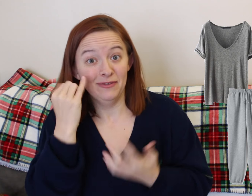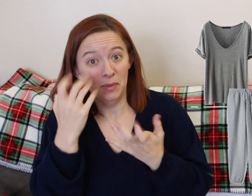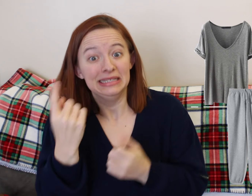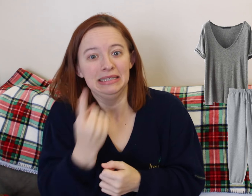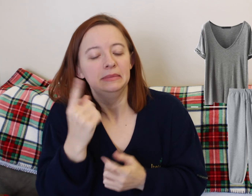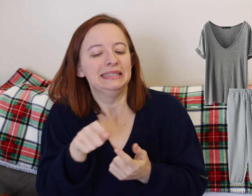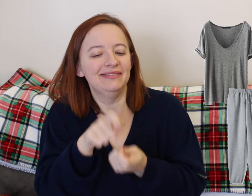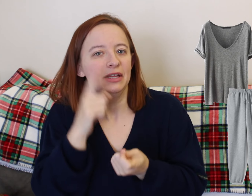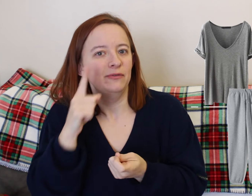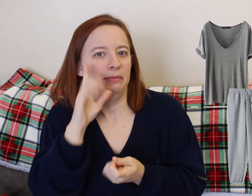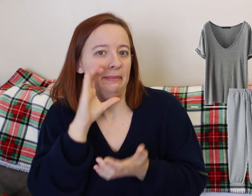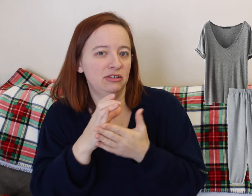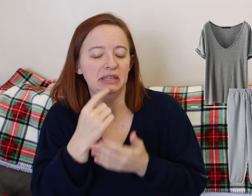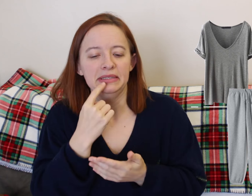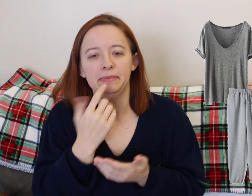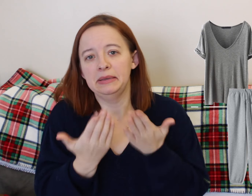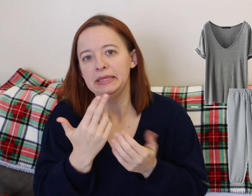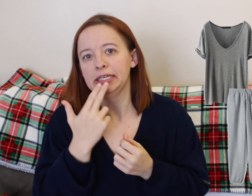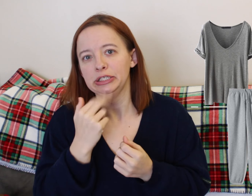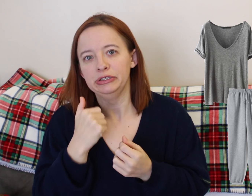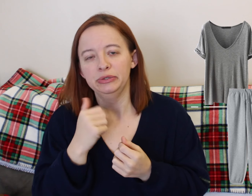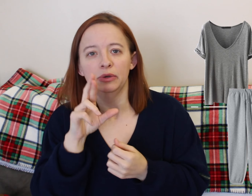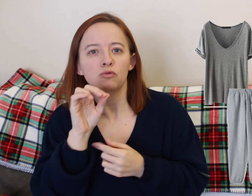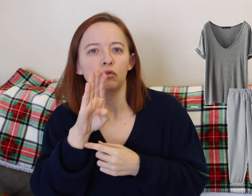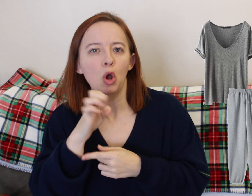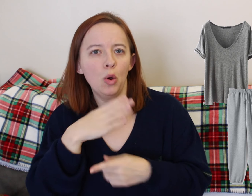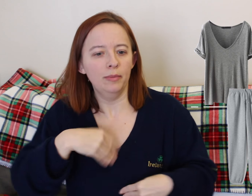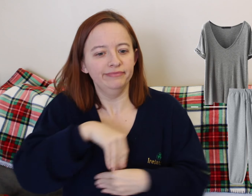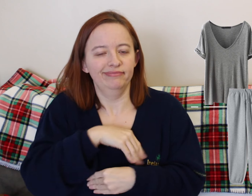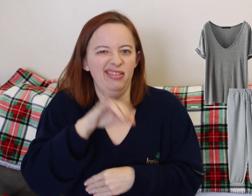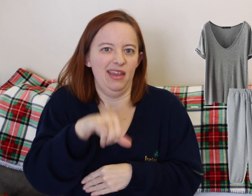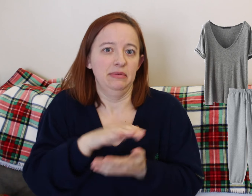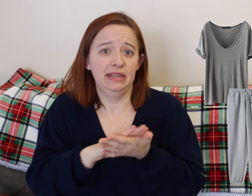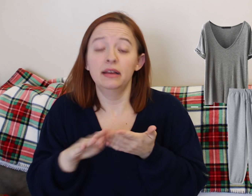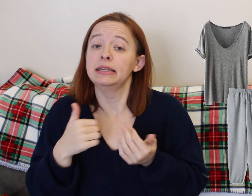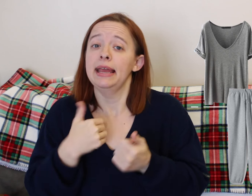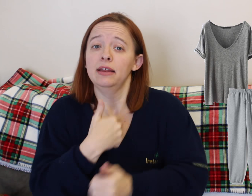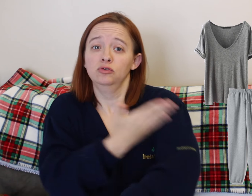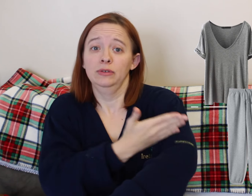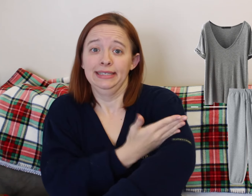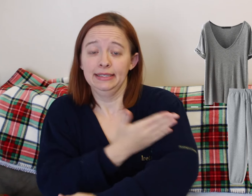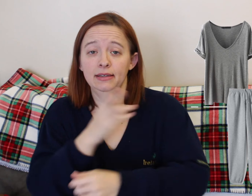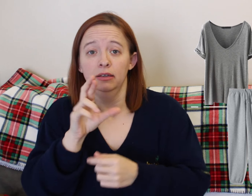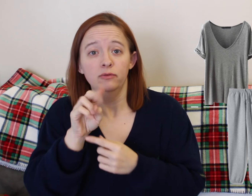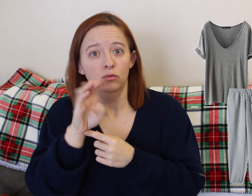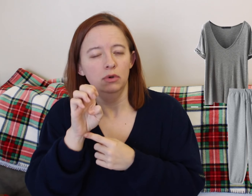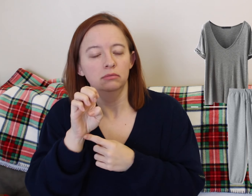I would just bring maternity clothes like a tank top and pajama pants or sweat pants or something like that. Just really comfortable clothing.